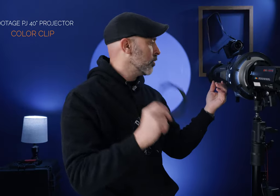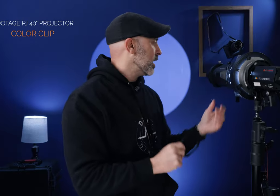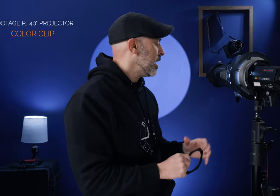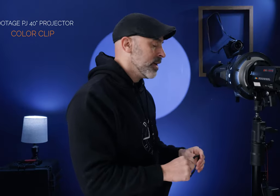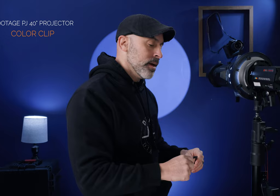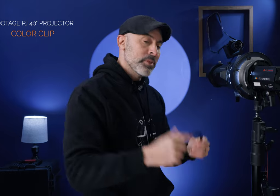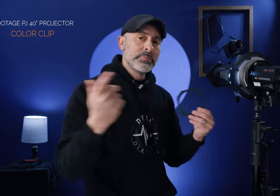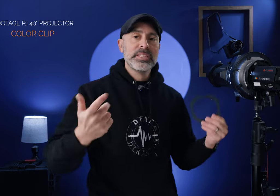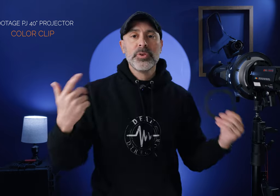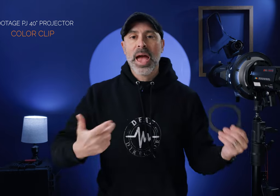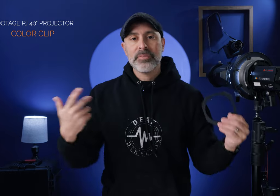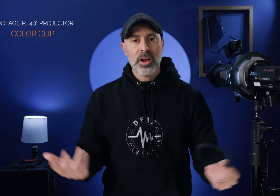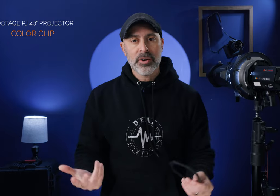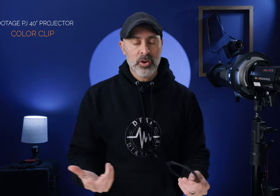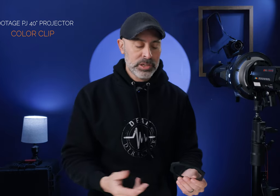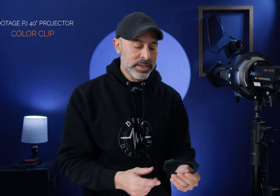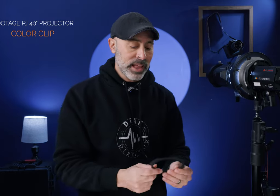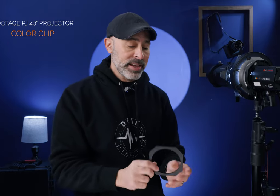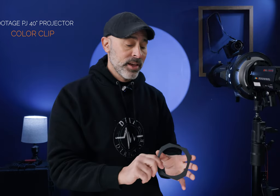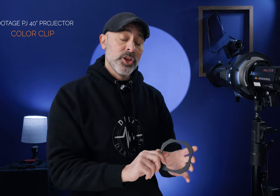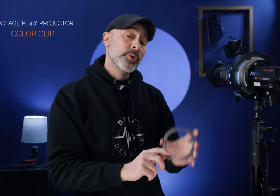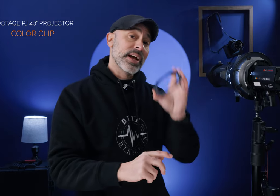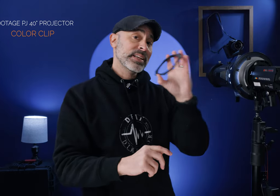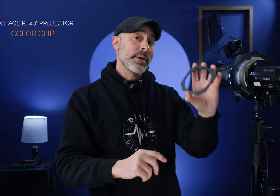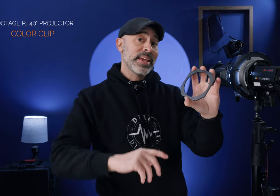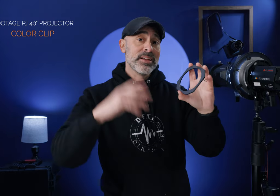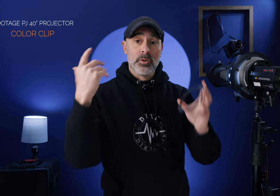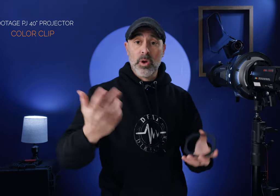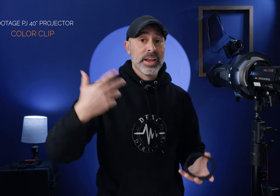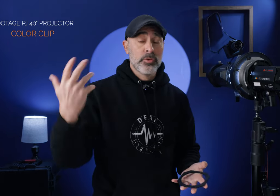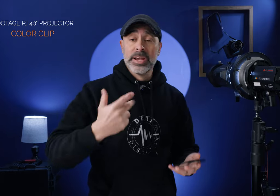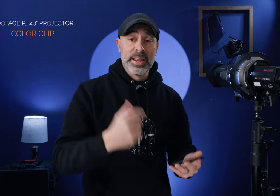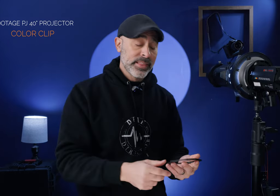with the kit but this means if you have a non-rgb light you can actually make it red green anything